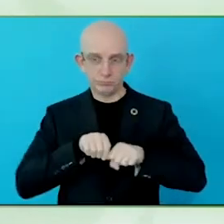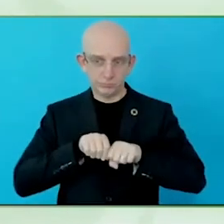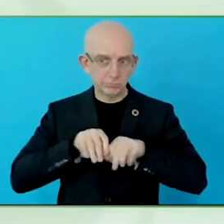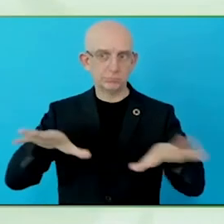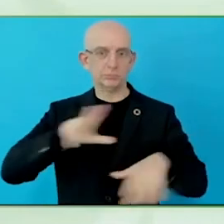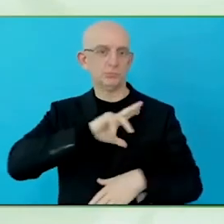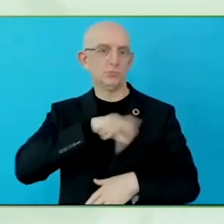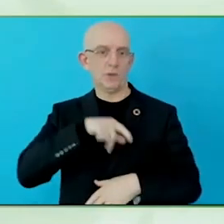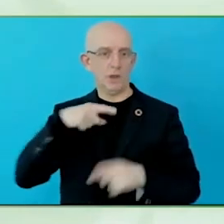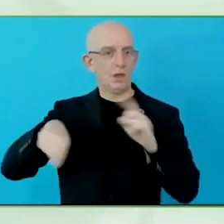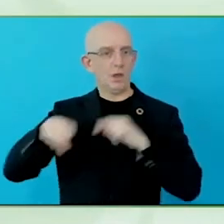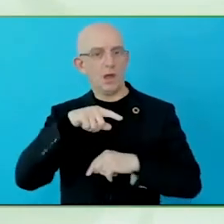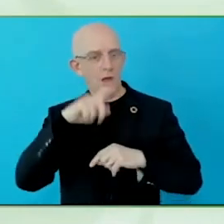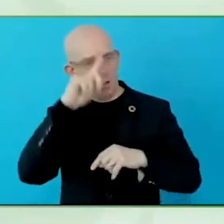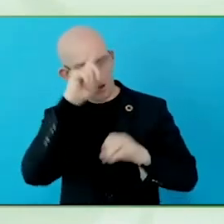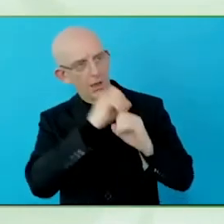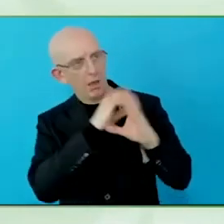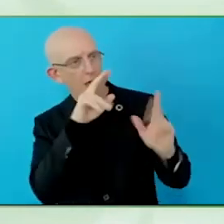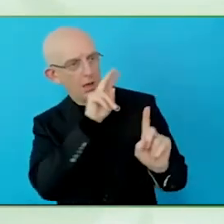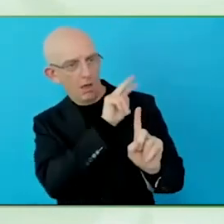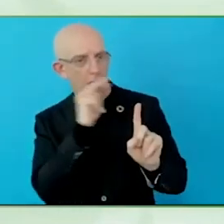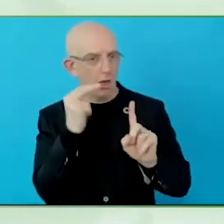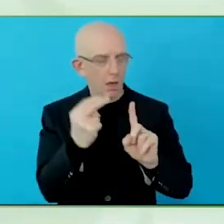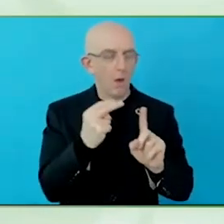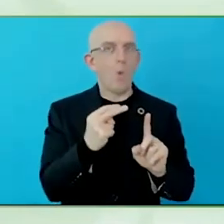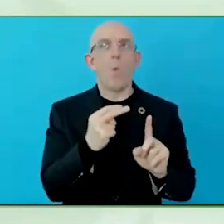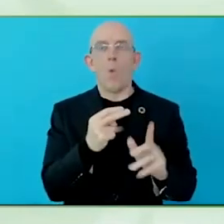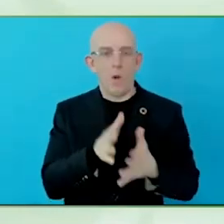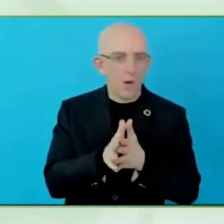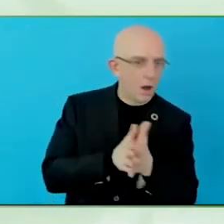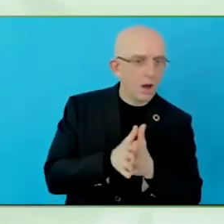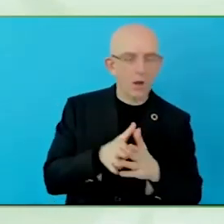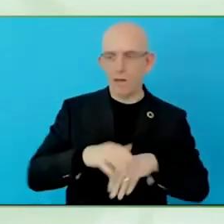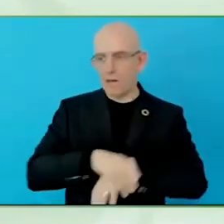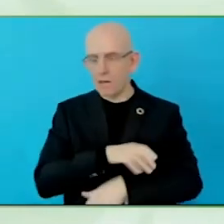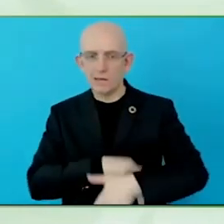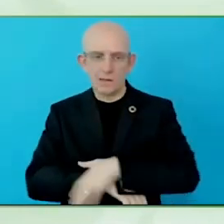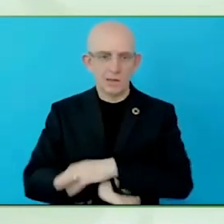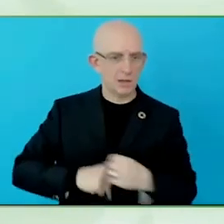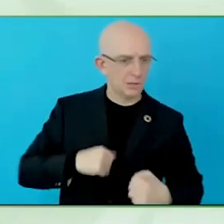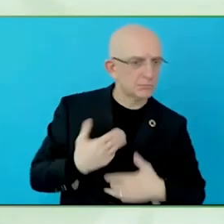Sadly enough, we see, despite the fact that there is progress, there